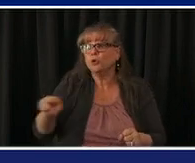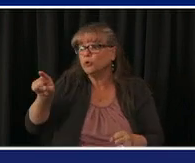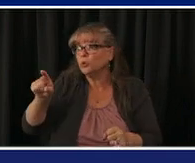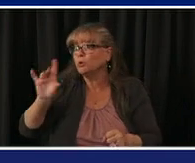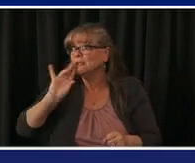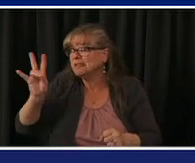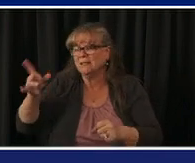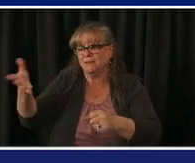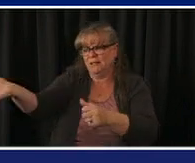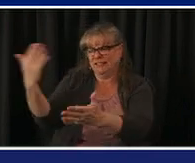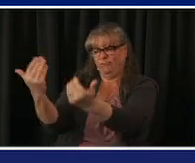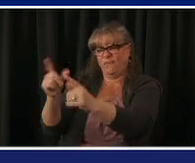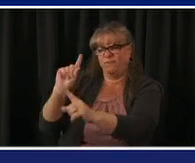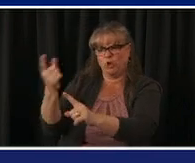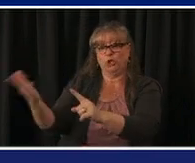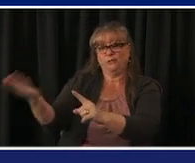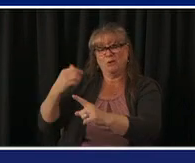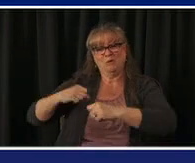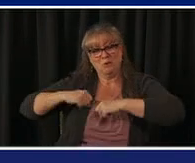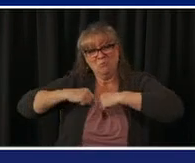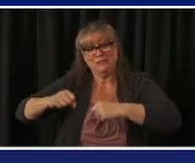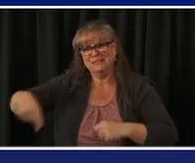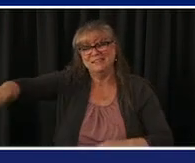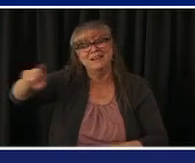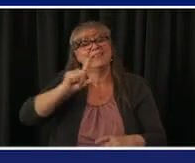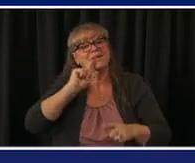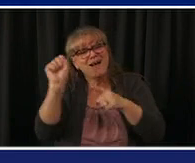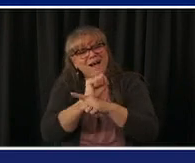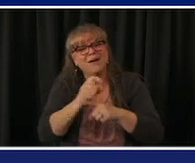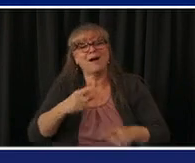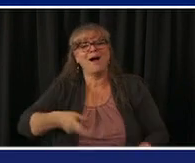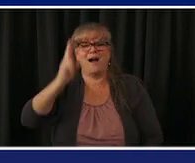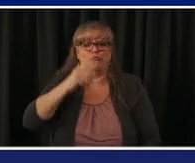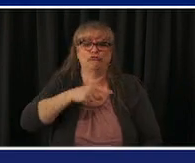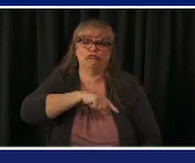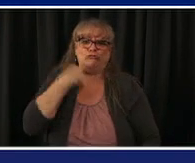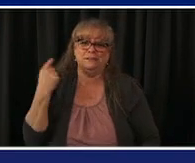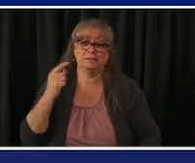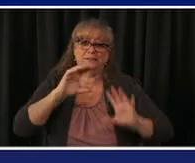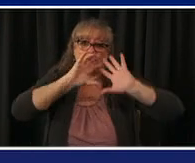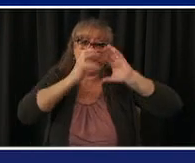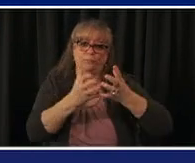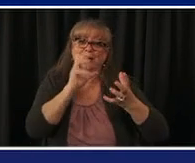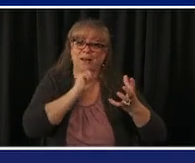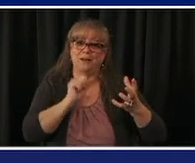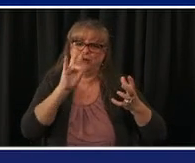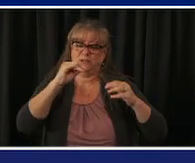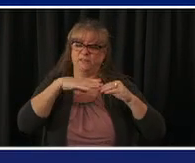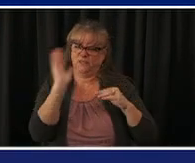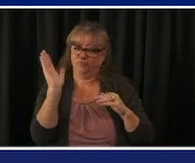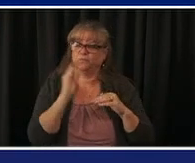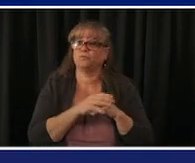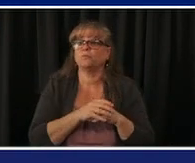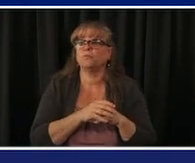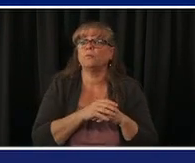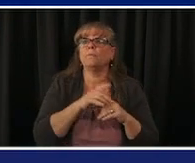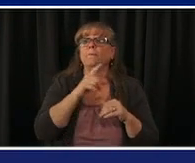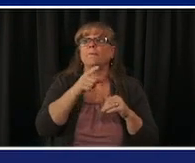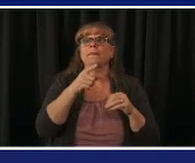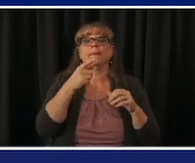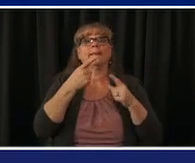for this virus in addition um we we have now successfully vaccinated 71 percent of people